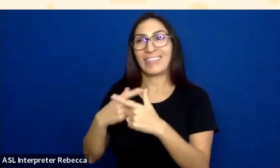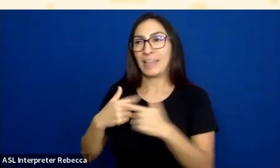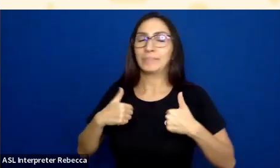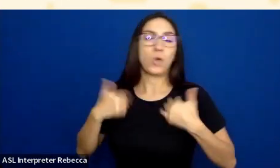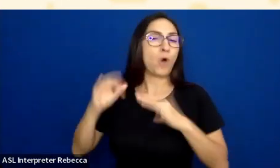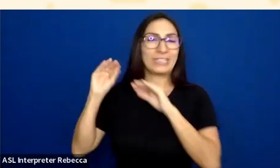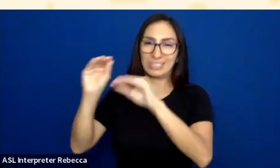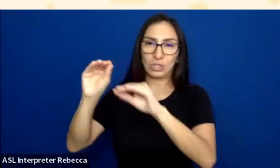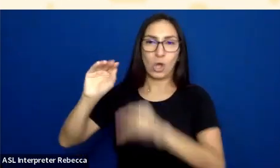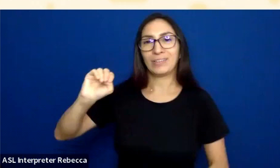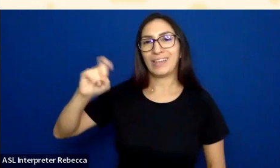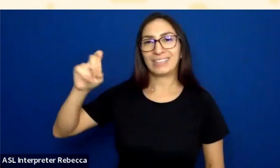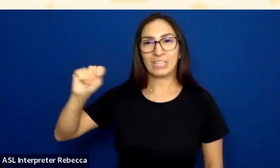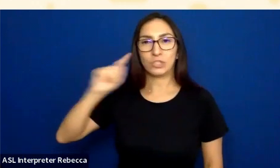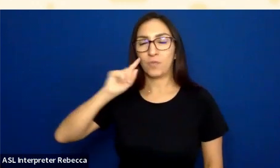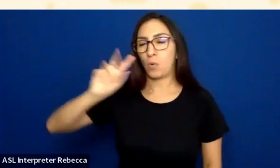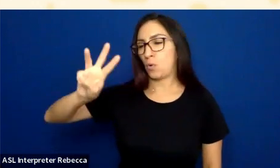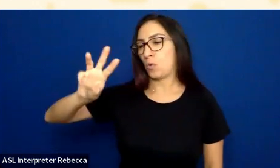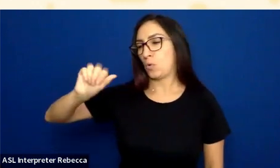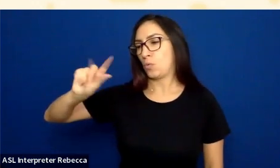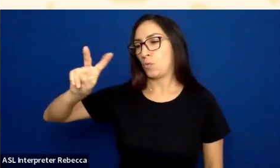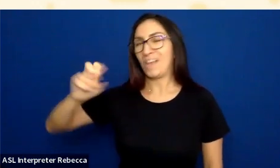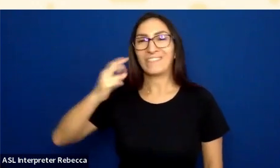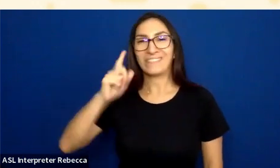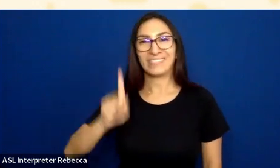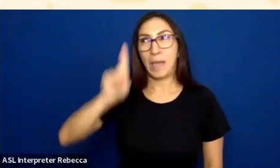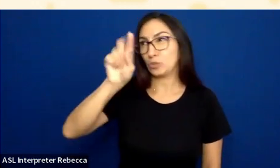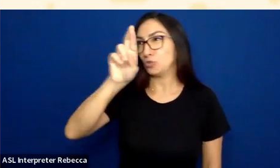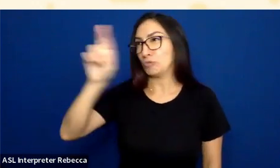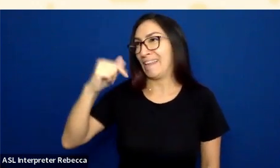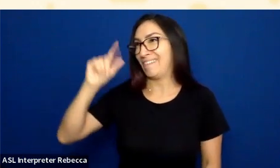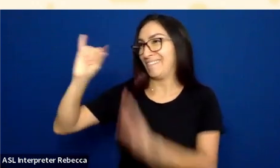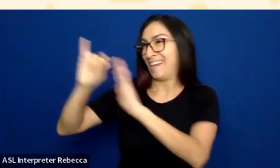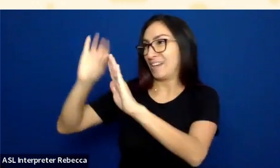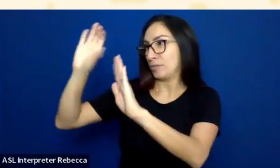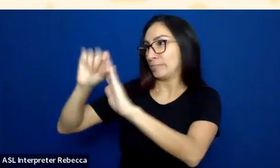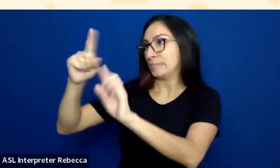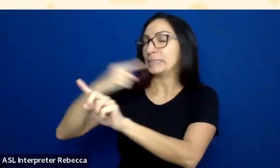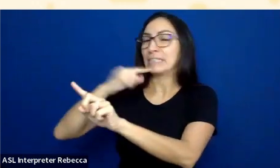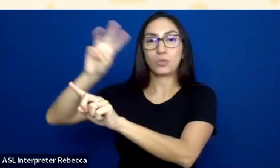and I have this little WAVE, W icon in the upper-right corner of my browser window here, so I'm going to use that.